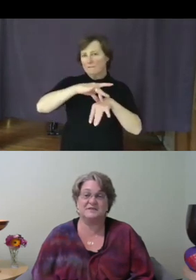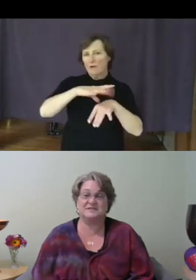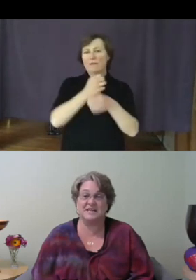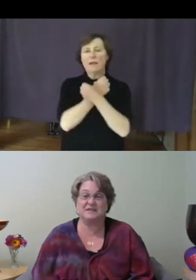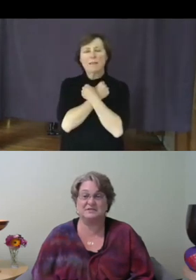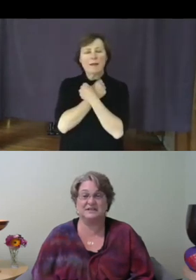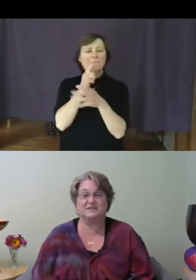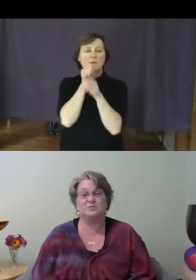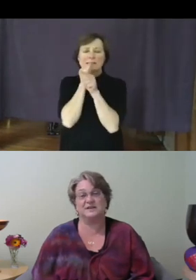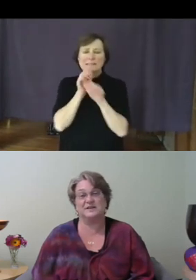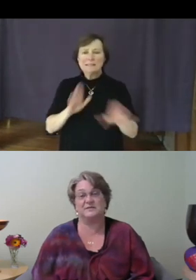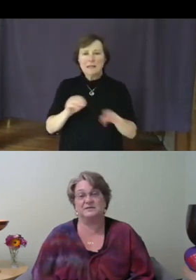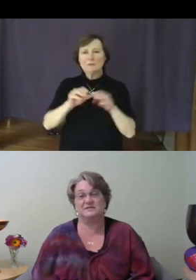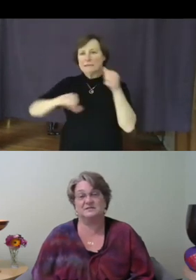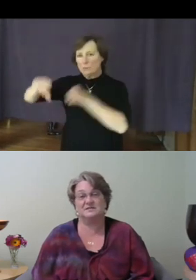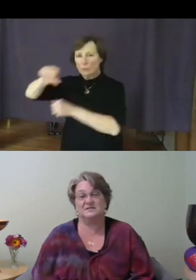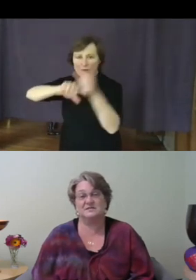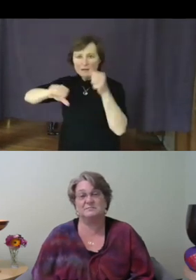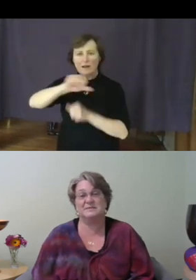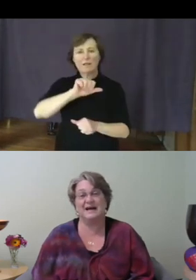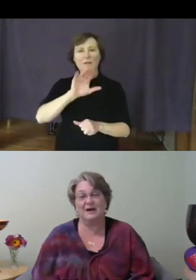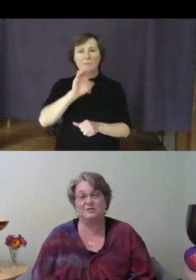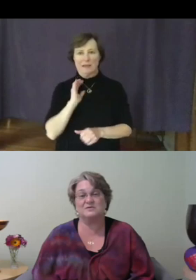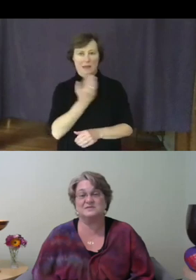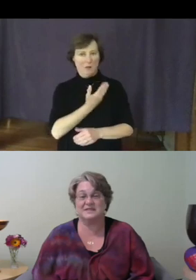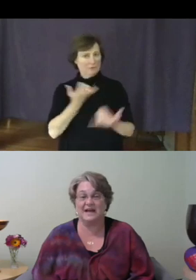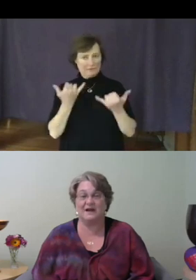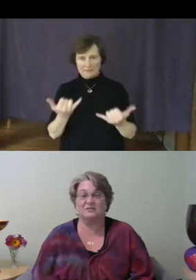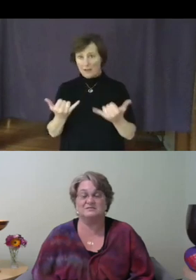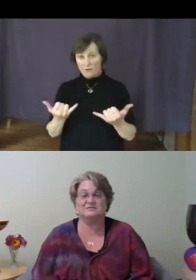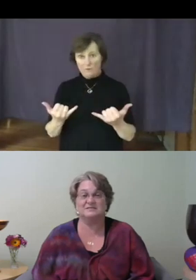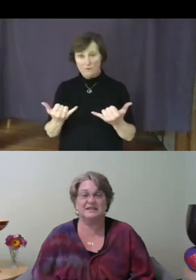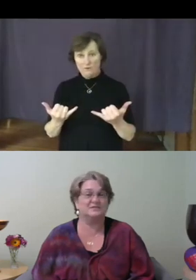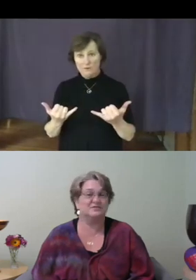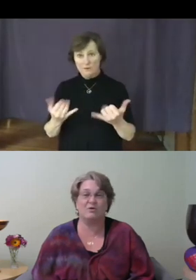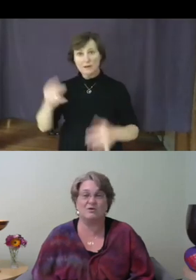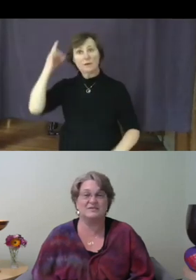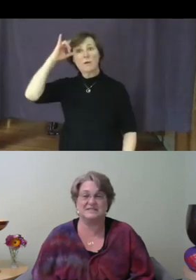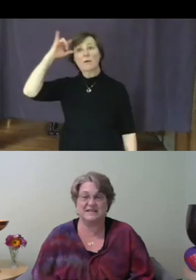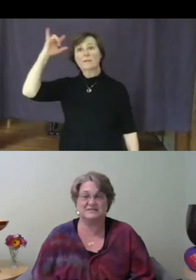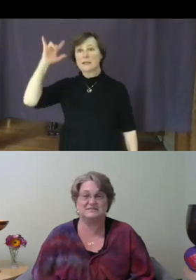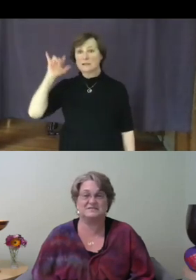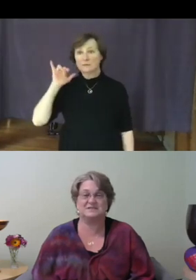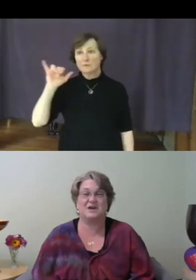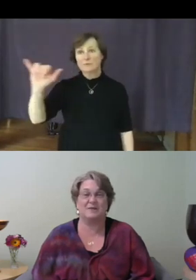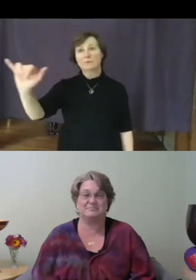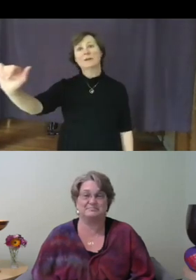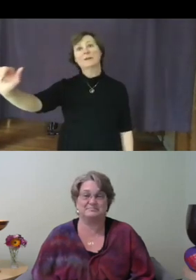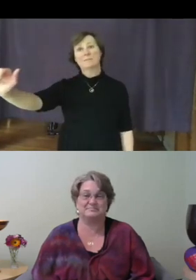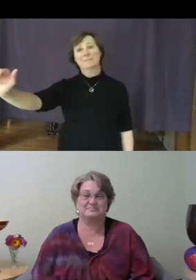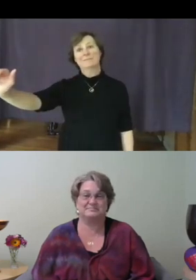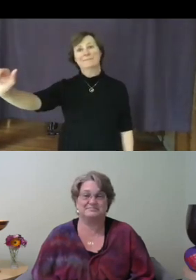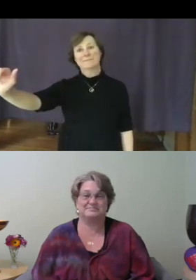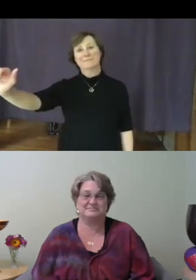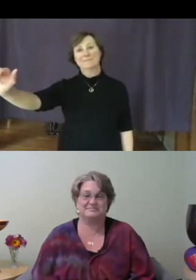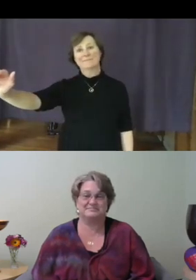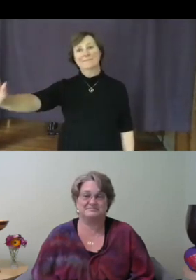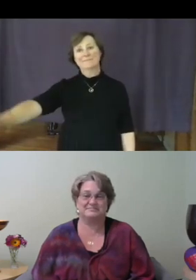Sacred in one another, be ours now and in all the days to come.